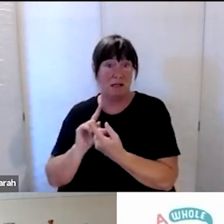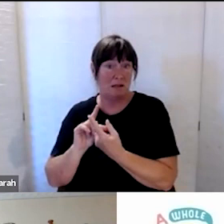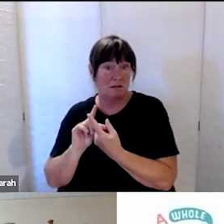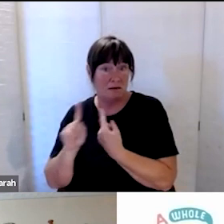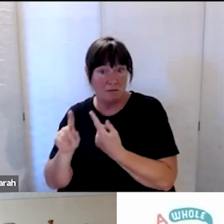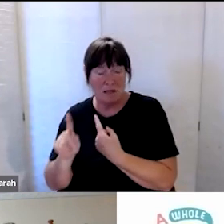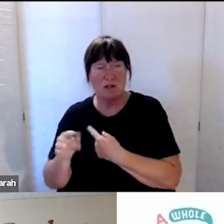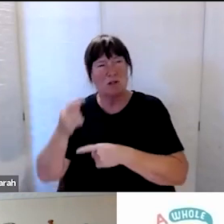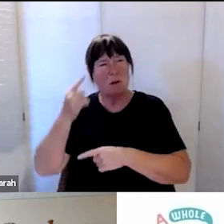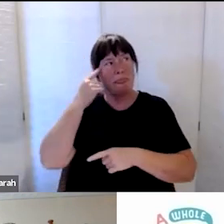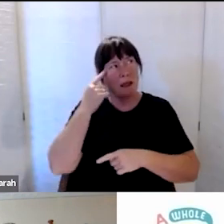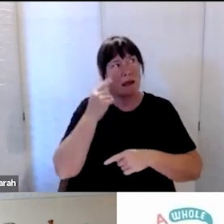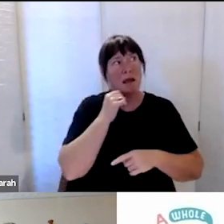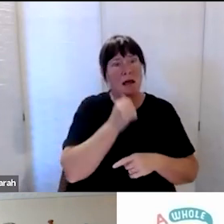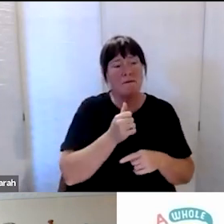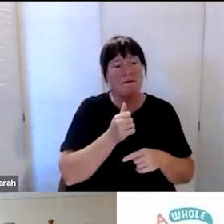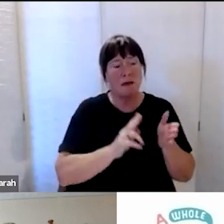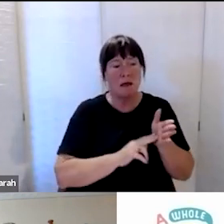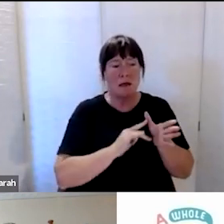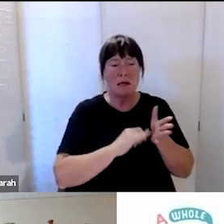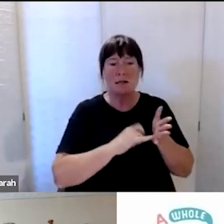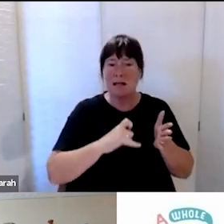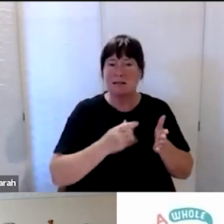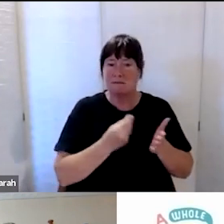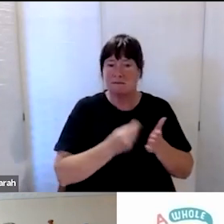has been approved on an ongoing fashion, there’s